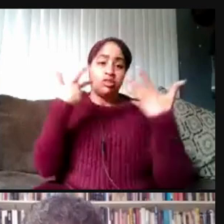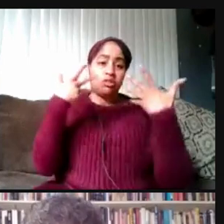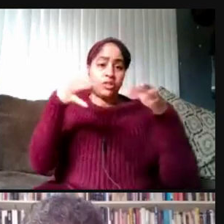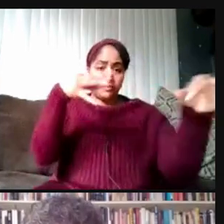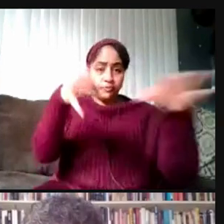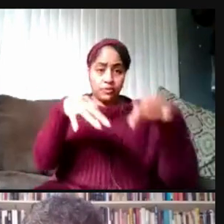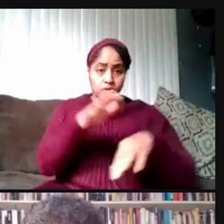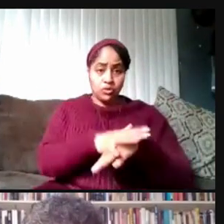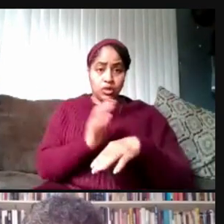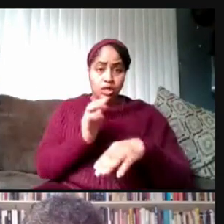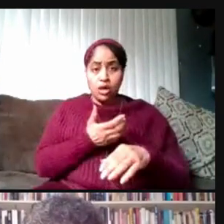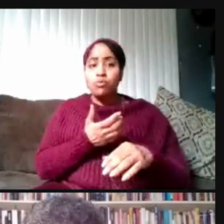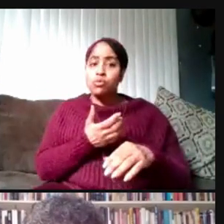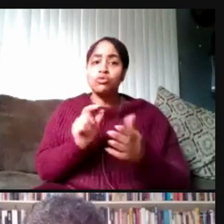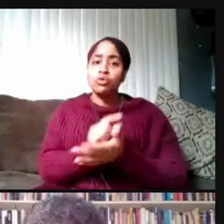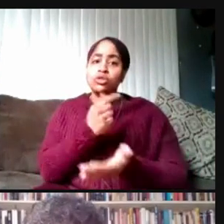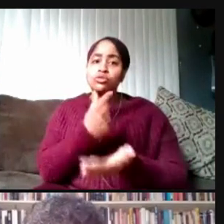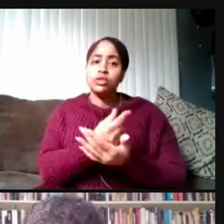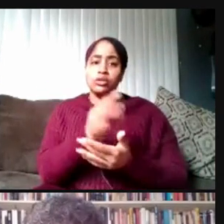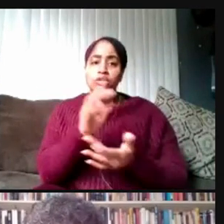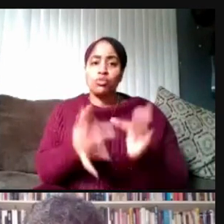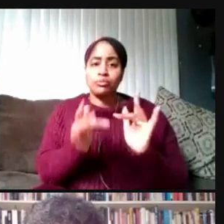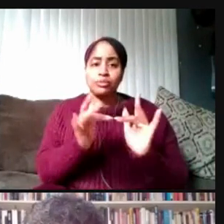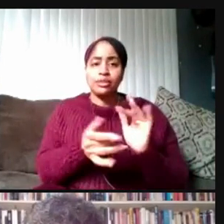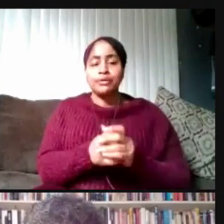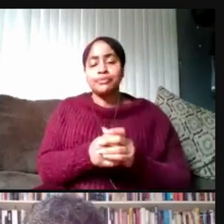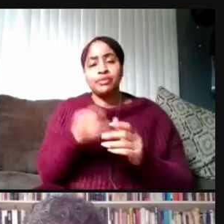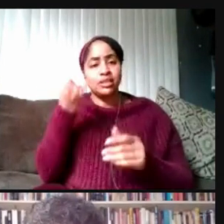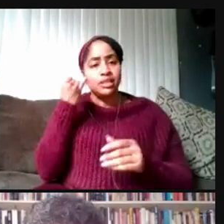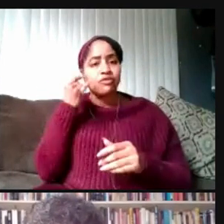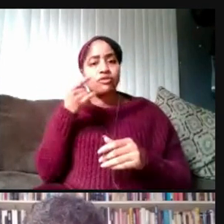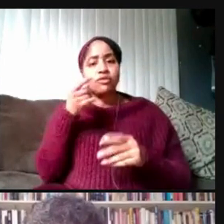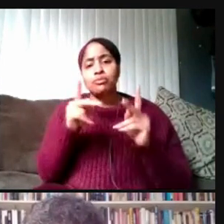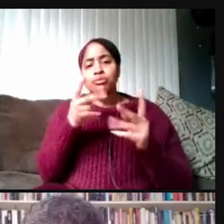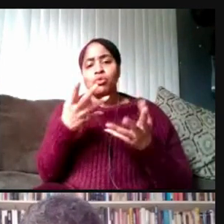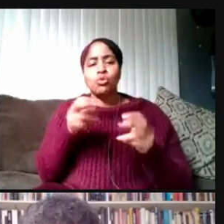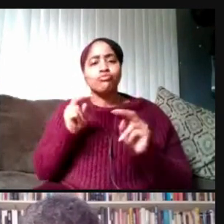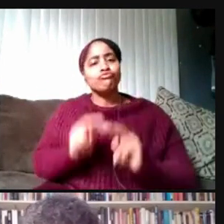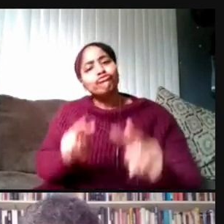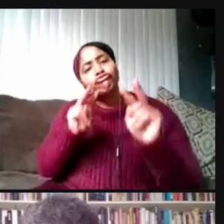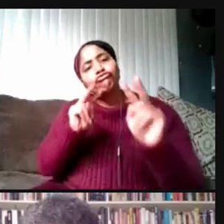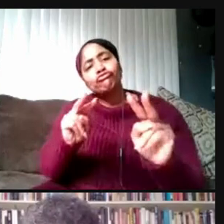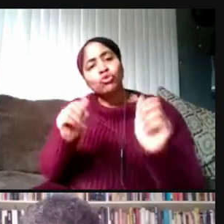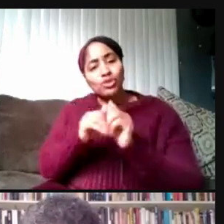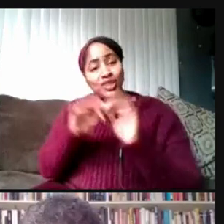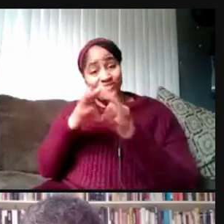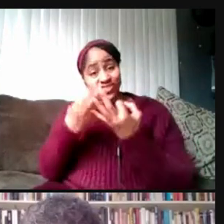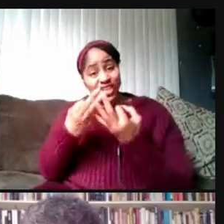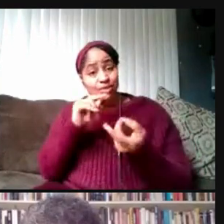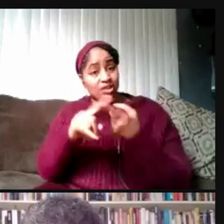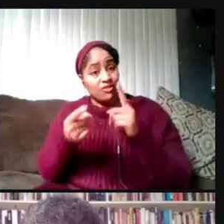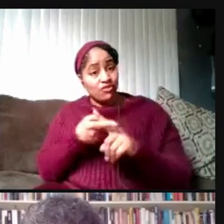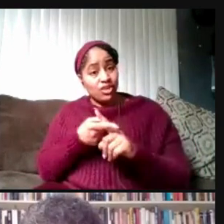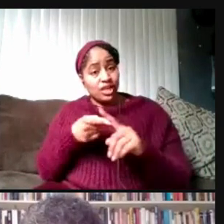Whether graduates choose to view the ceremony remotely with family or friends or alongside their classmates in The Big House.